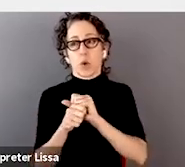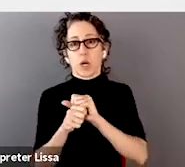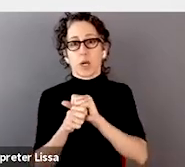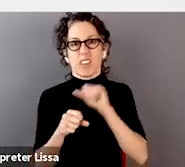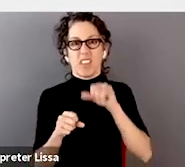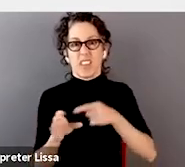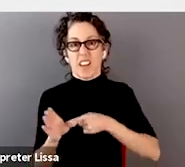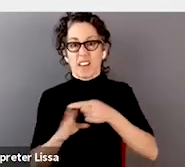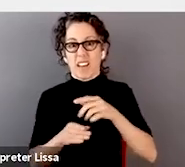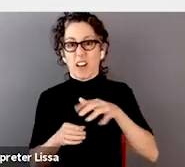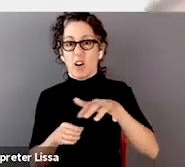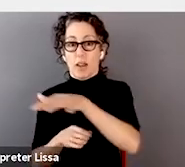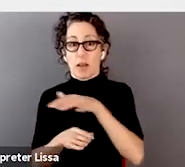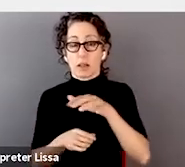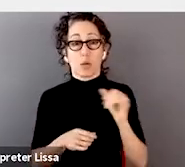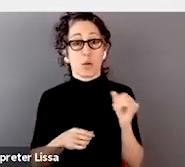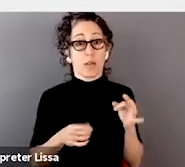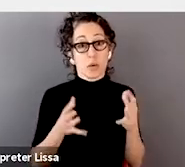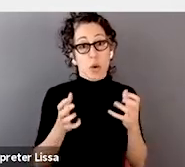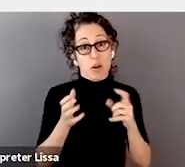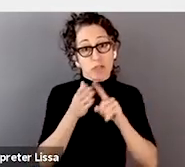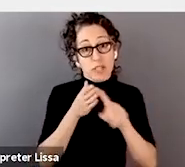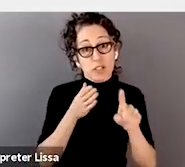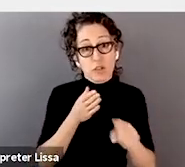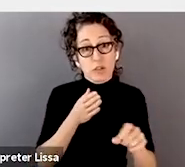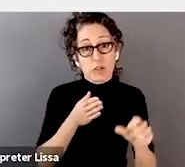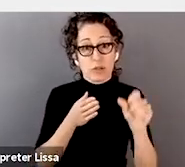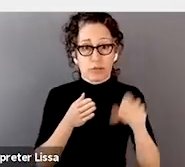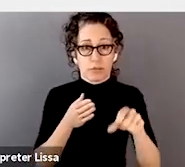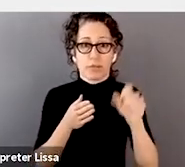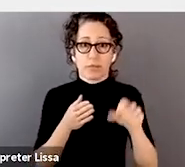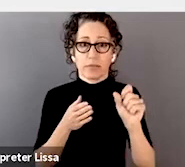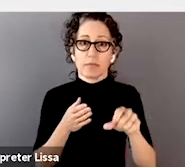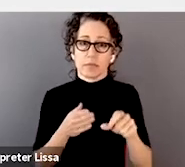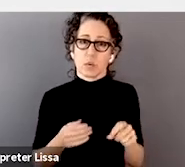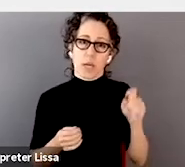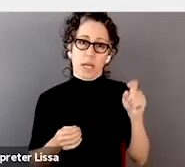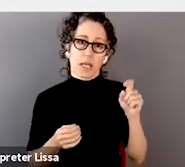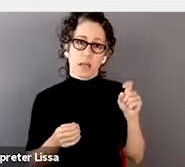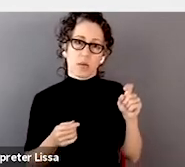certainly there's absolutely a need for some of the work that you mentioned,